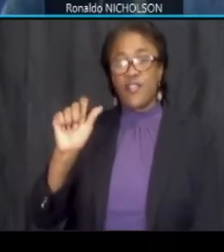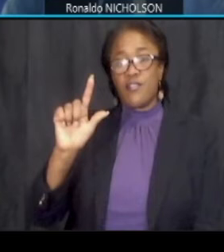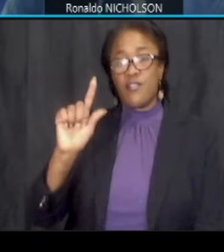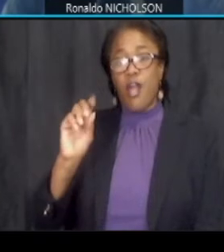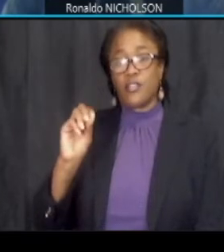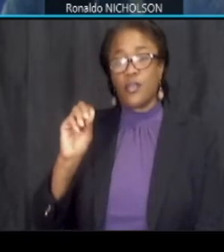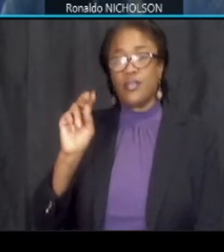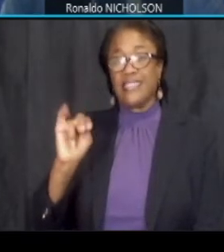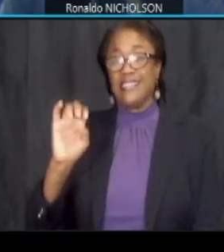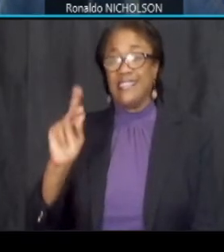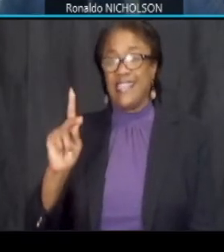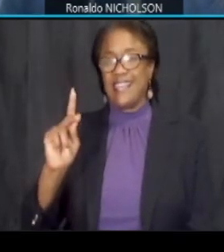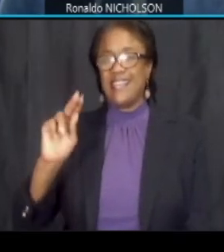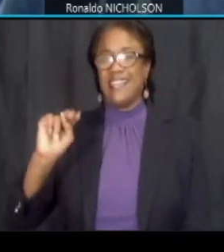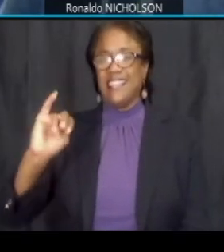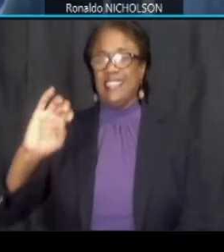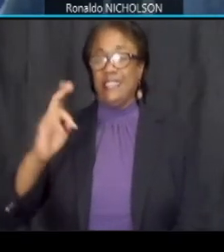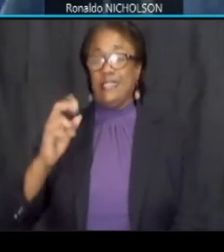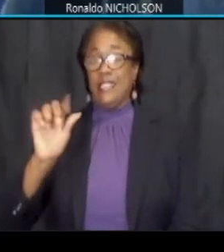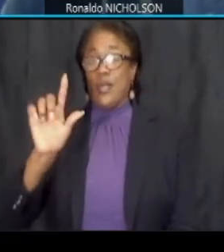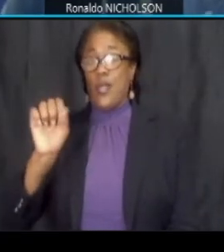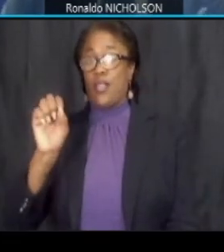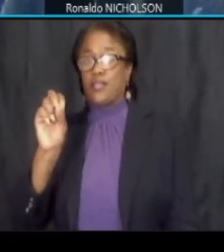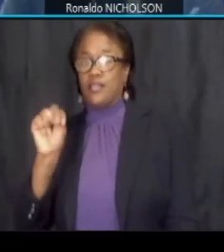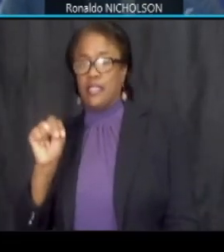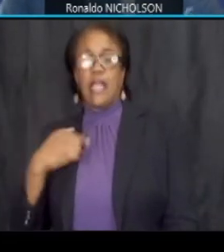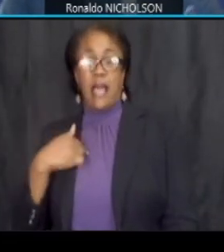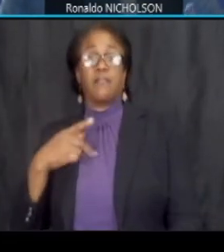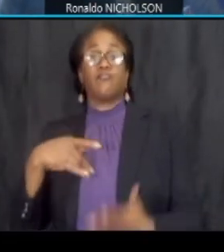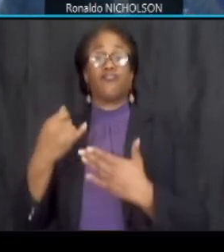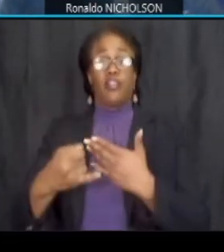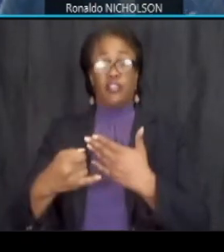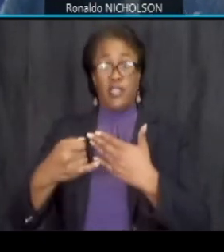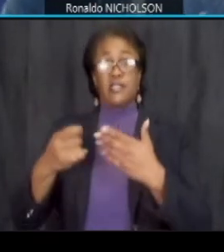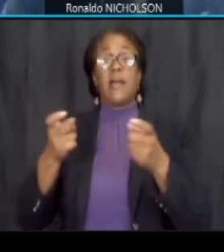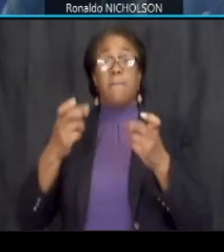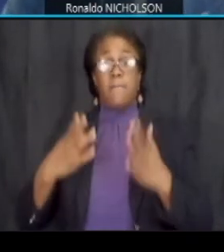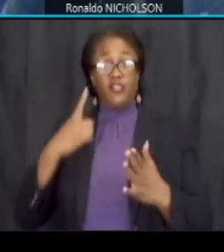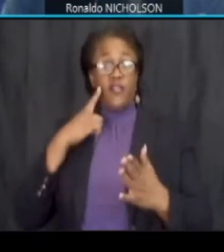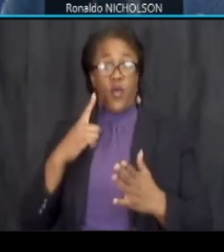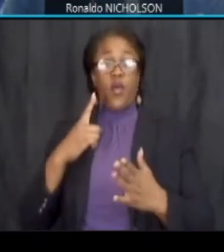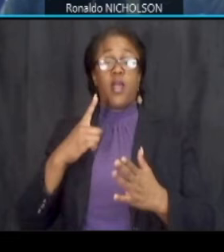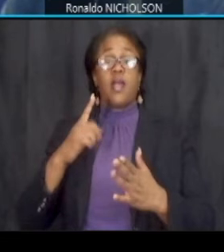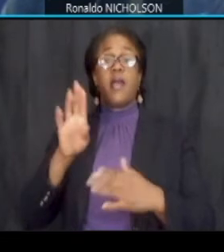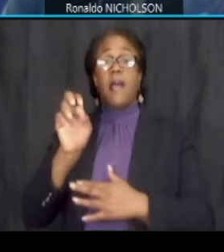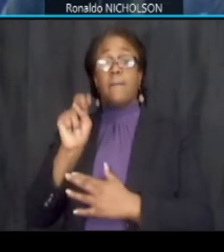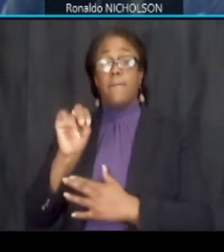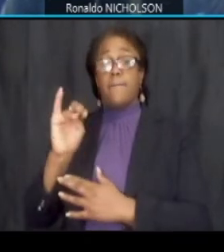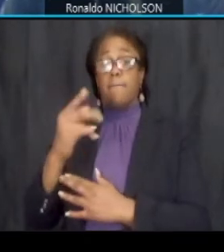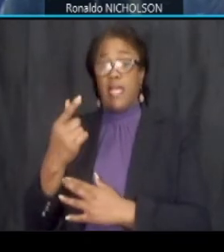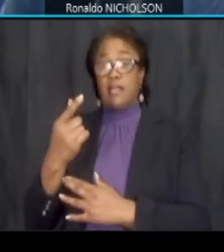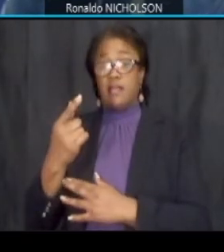i am the project manager for the benning road bridges and transportation improvement project